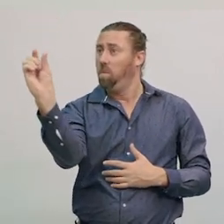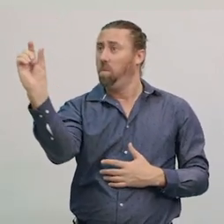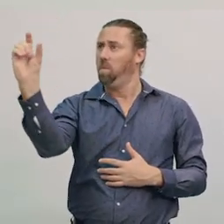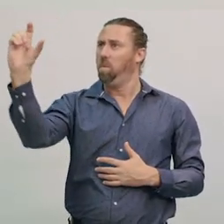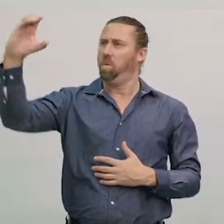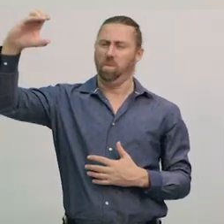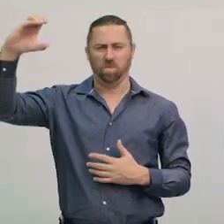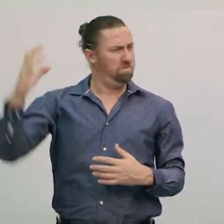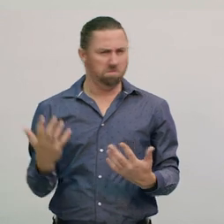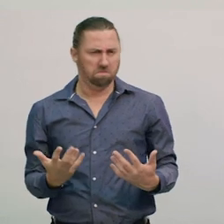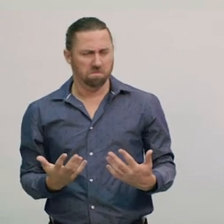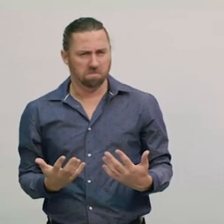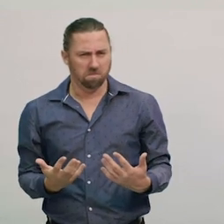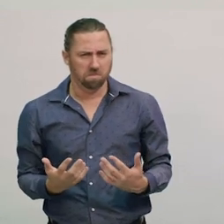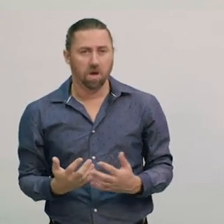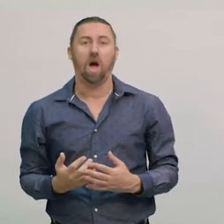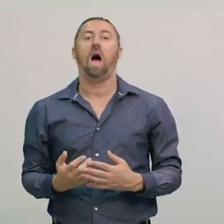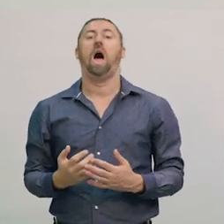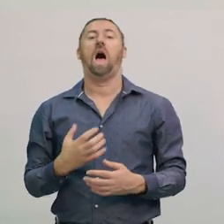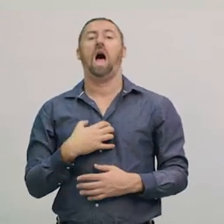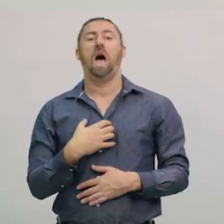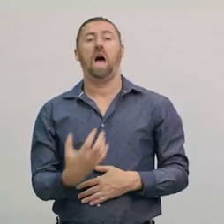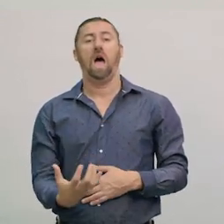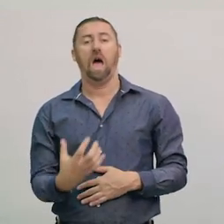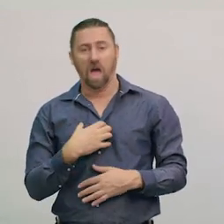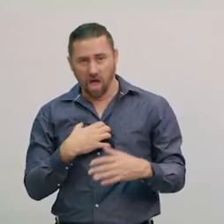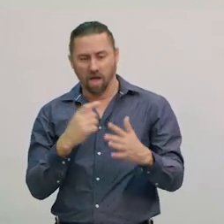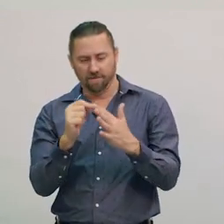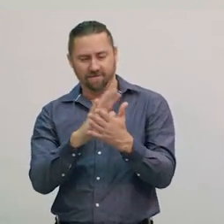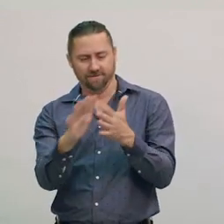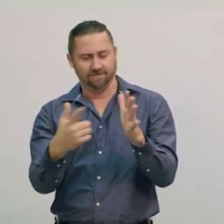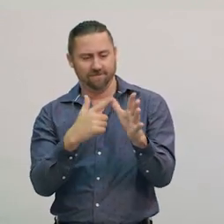Well, we are actually seeing the different phases of the Moon.